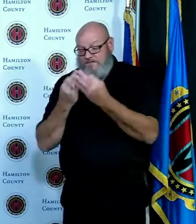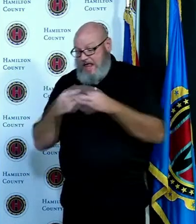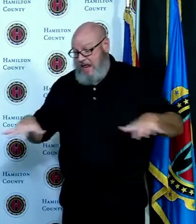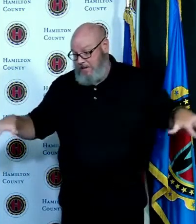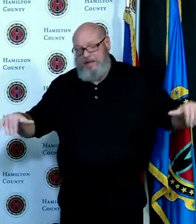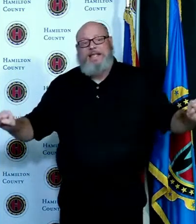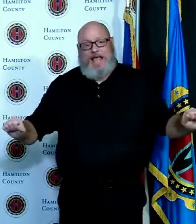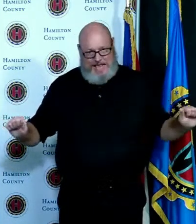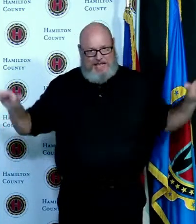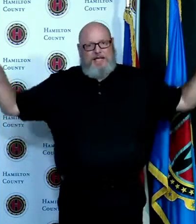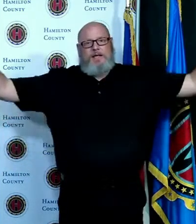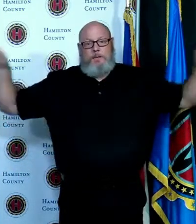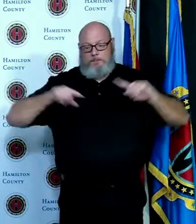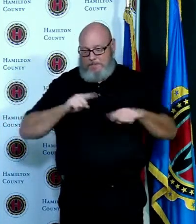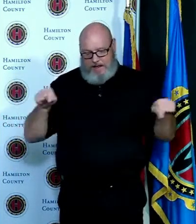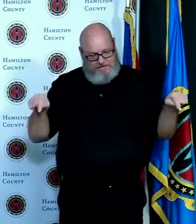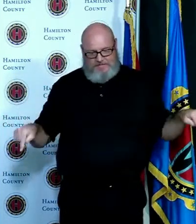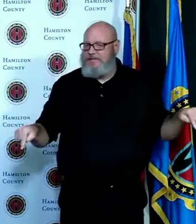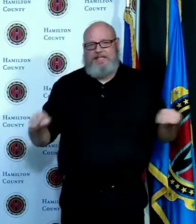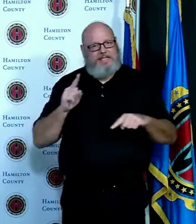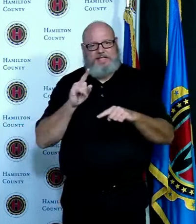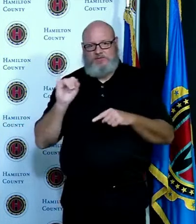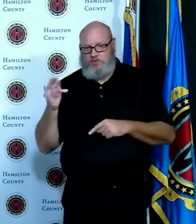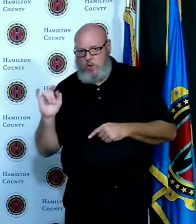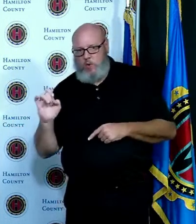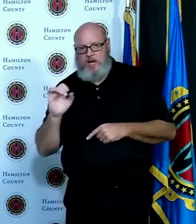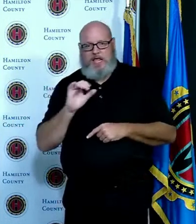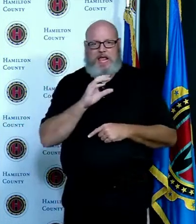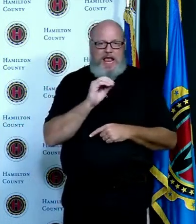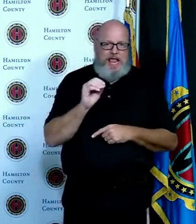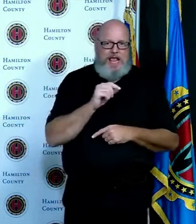doesn't hurt I would recommend that for everyone right now especially as we approach purple